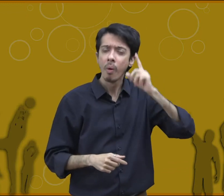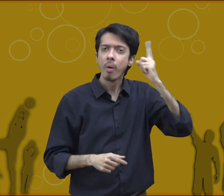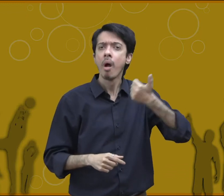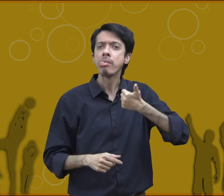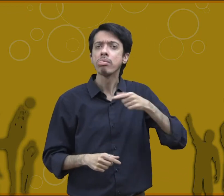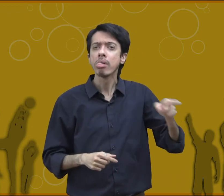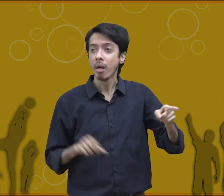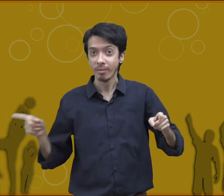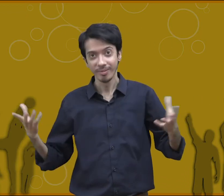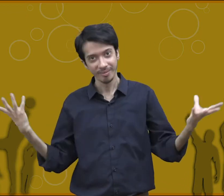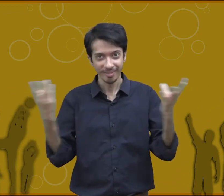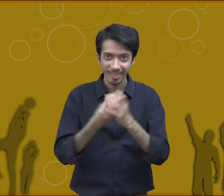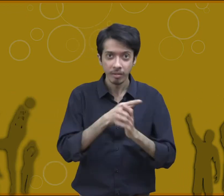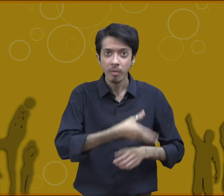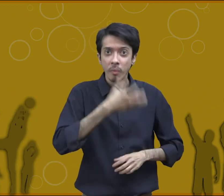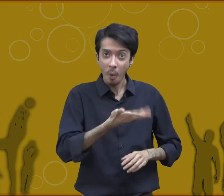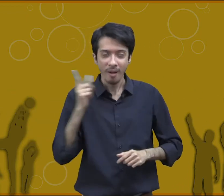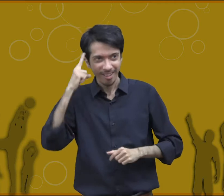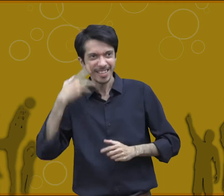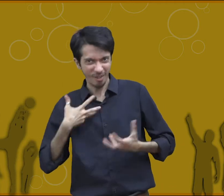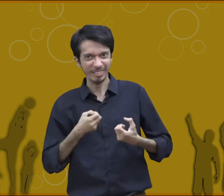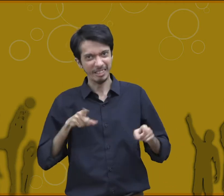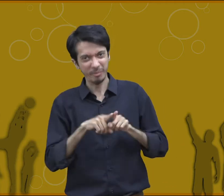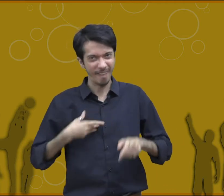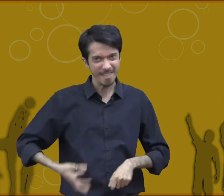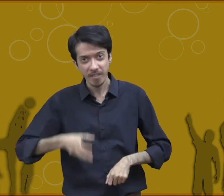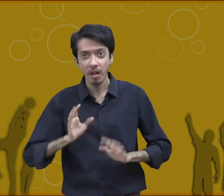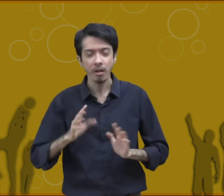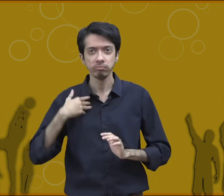who will not lose their balance even if they drink beyond their limit but there are some